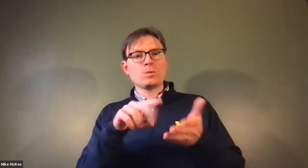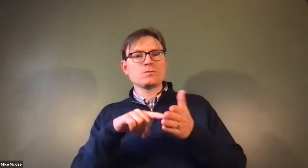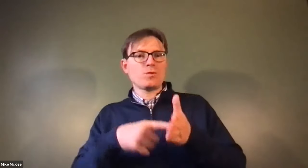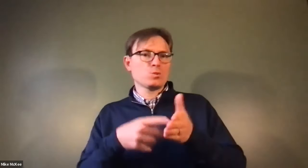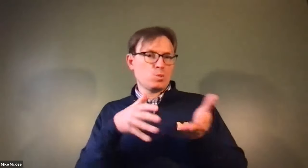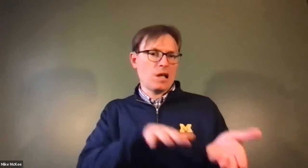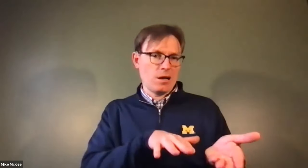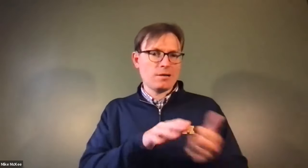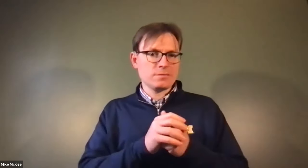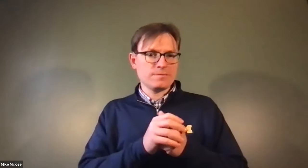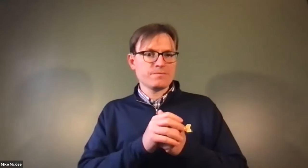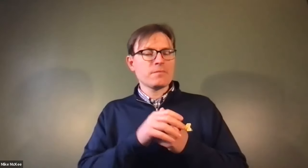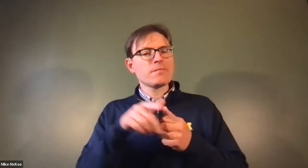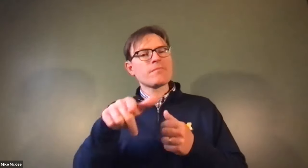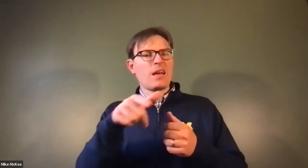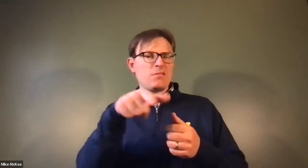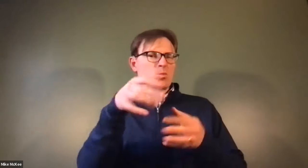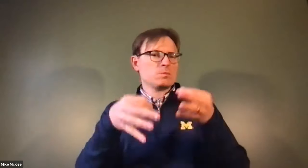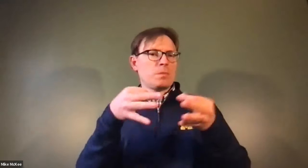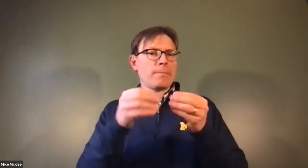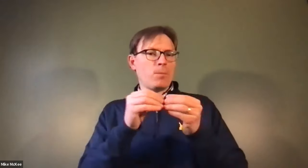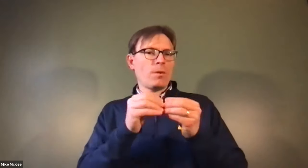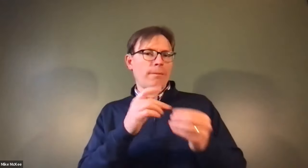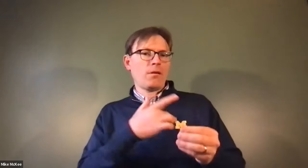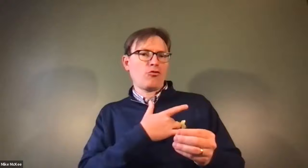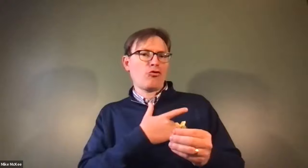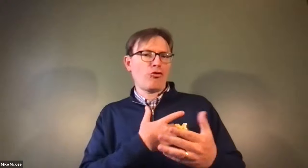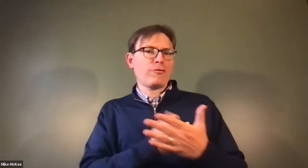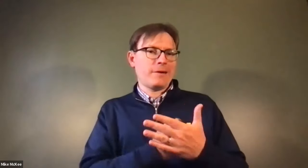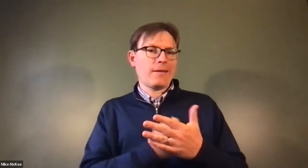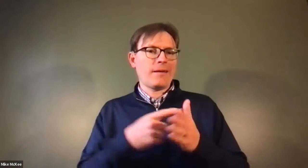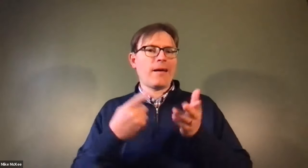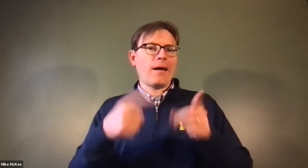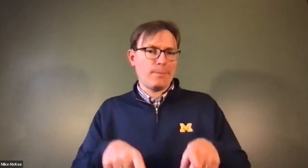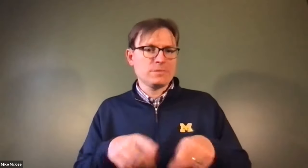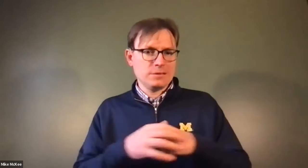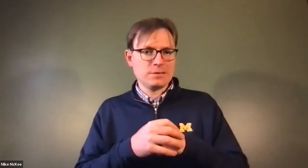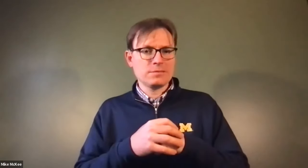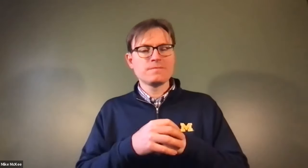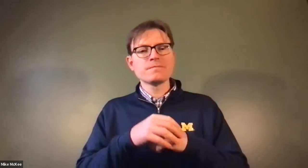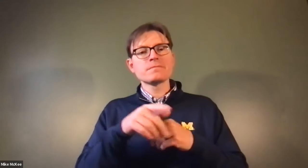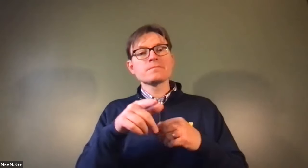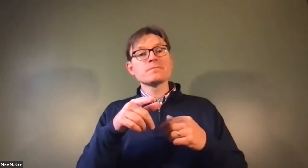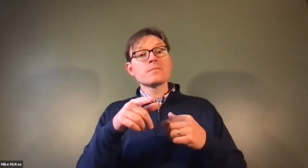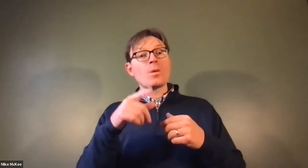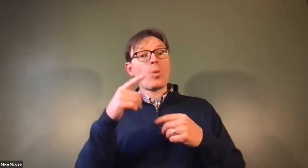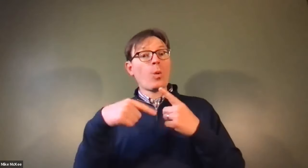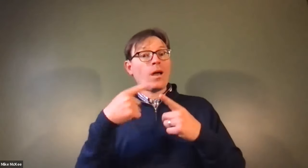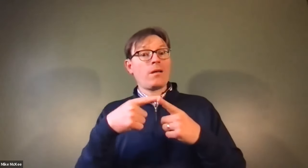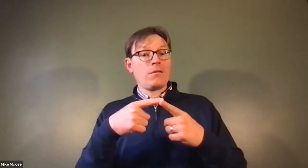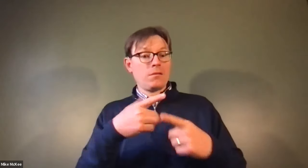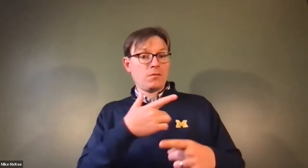James Cech: And when not enough blood feeds the muscle over time that heart muscle or that muscle dies and that's what leads to a heart attack.